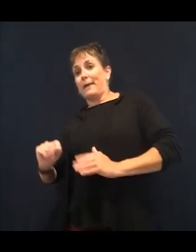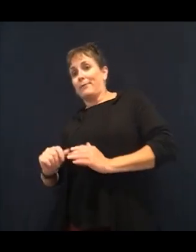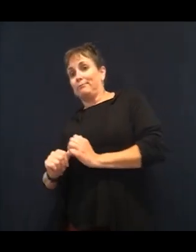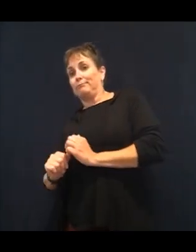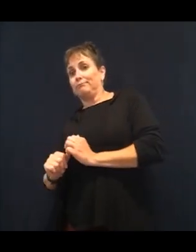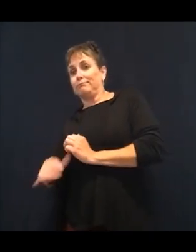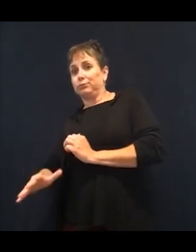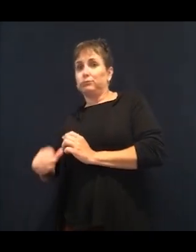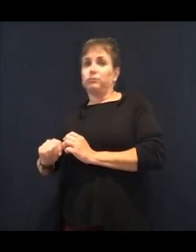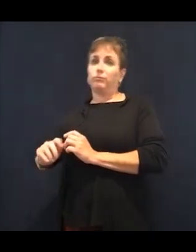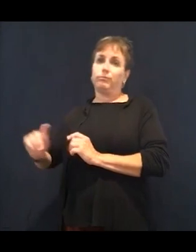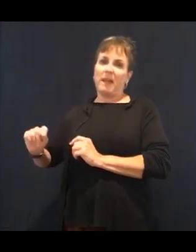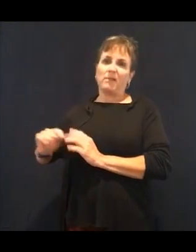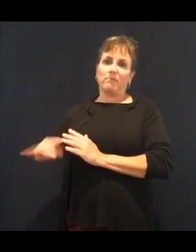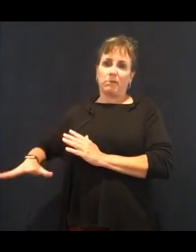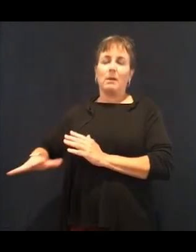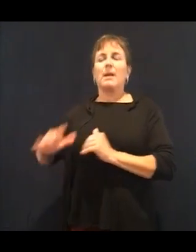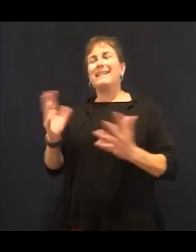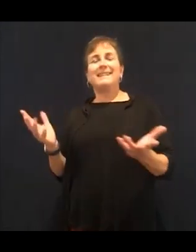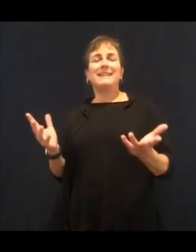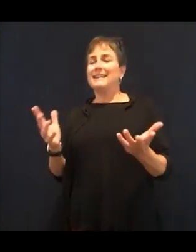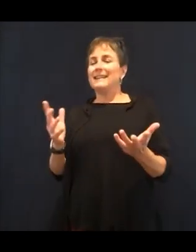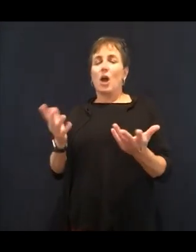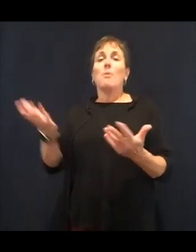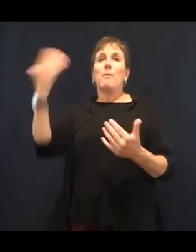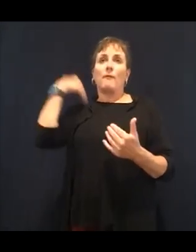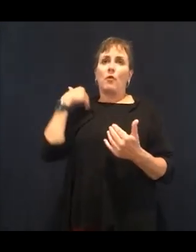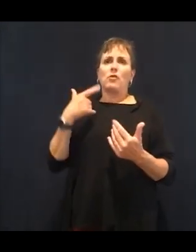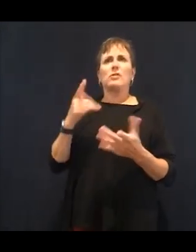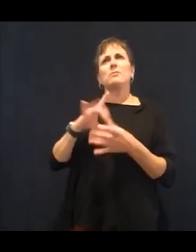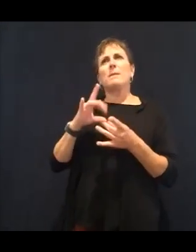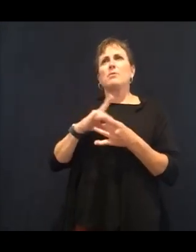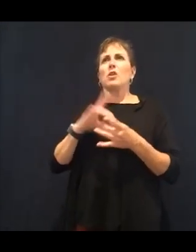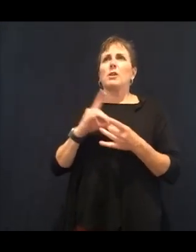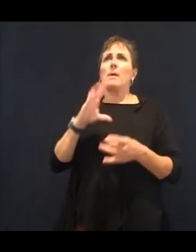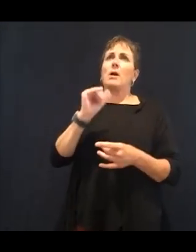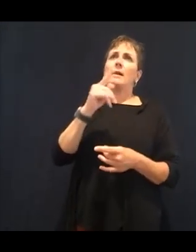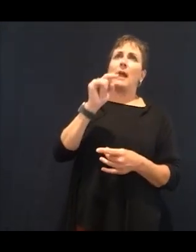and that used to be what everyone would tell us to do. And this is what I used to